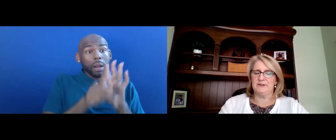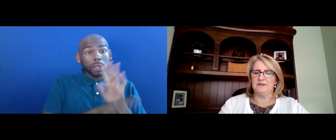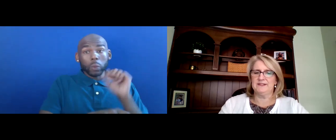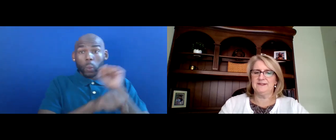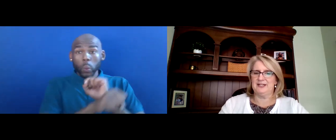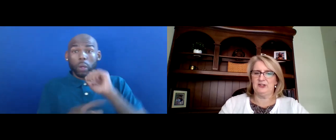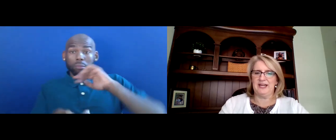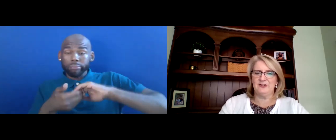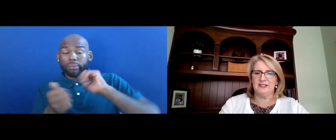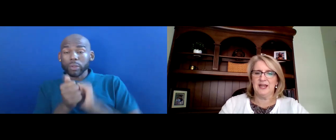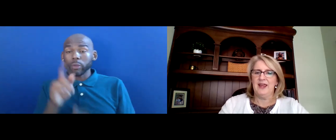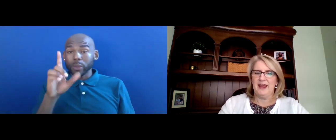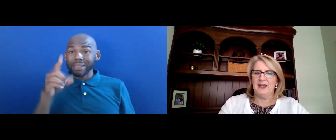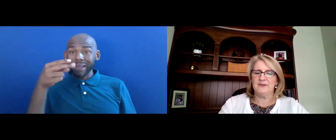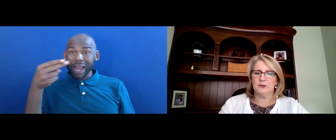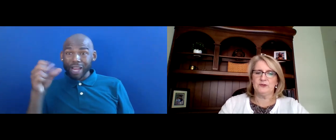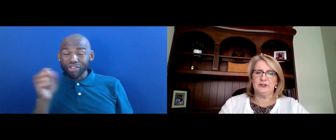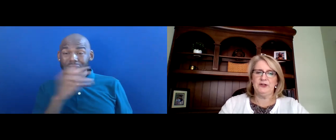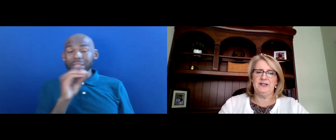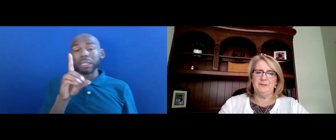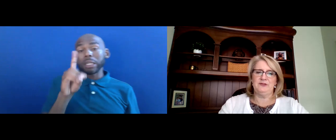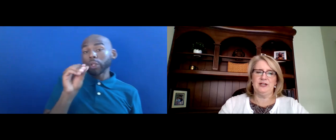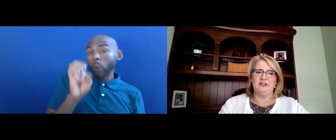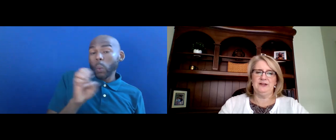SERVICES IN EDUCATION AND THE SOCIAL SECURITY ADMINISTRATION